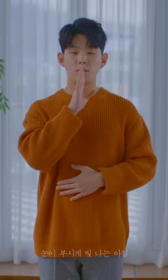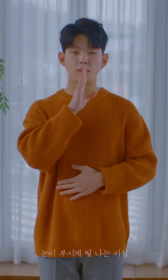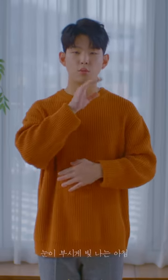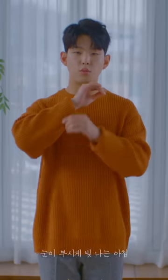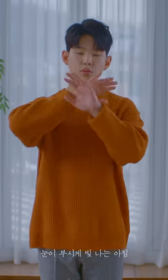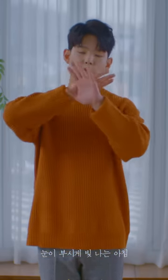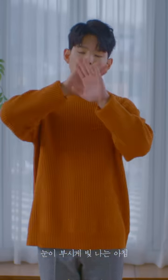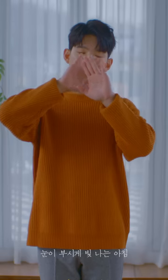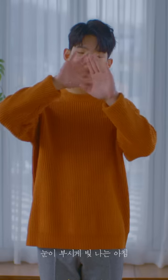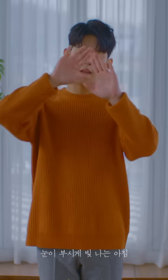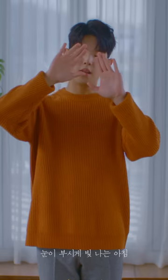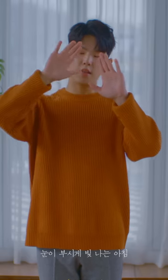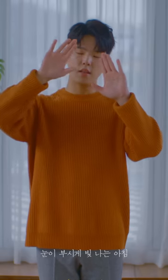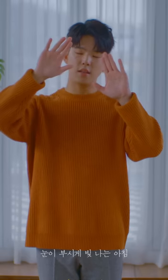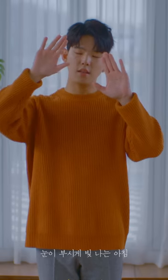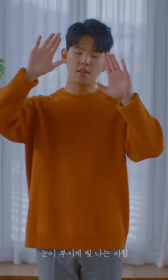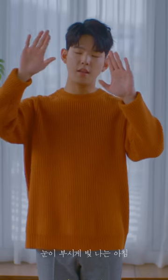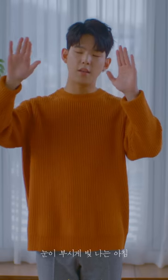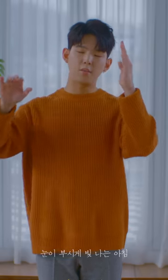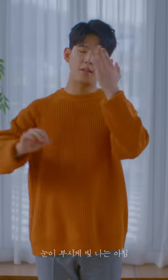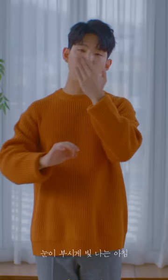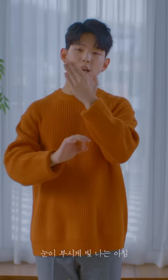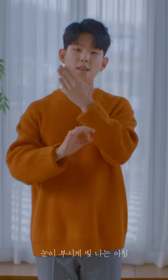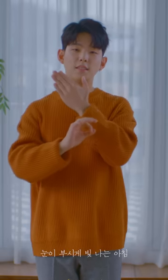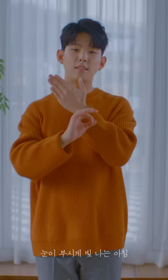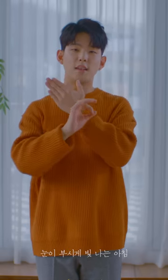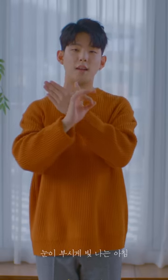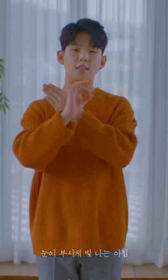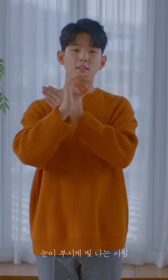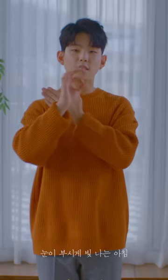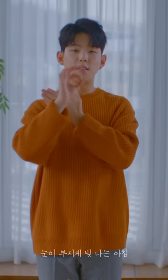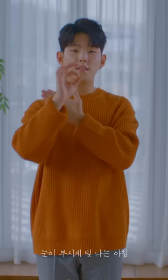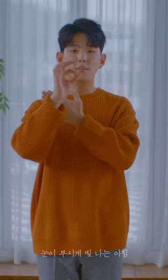The bright radiating morning